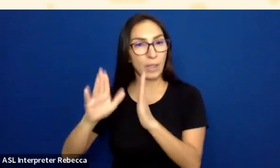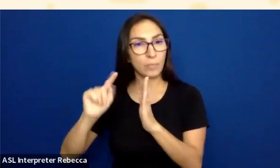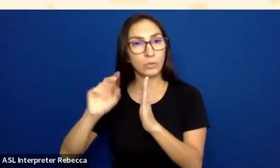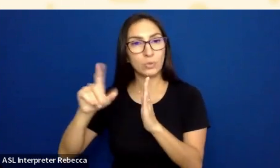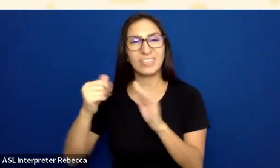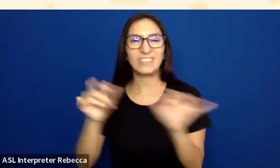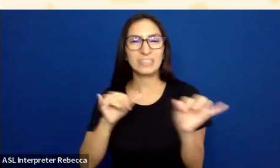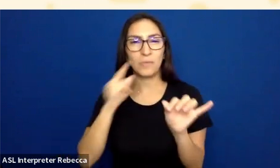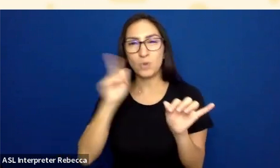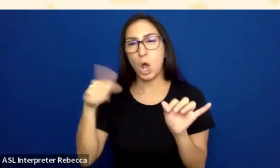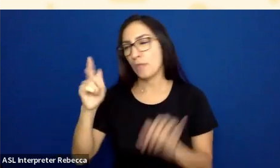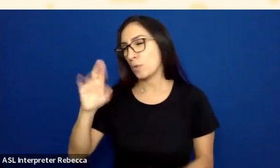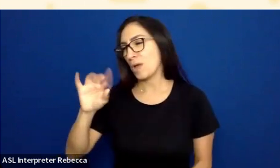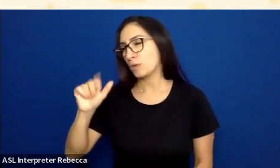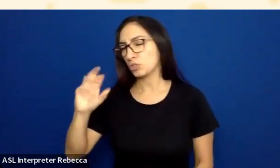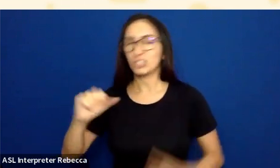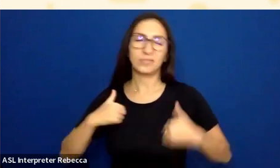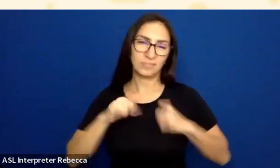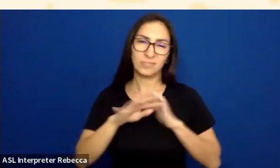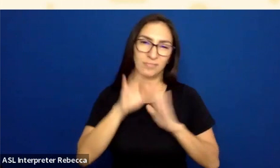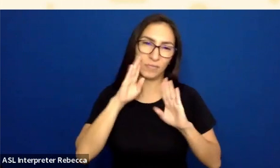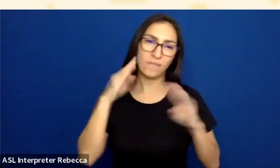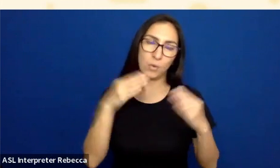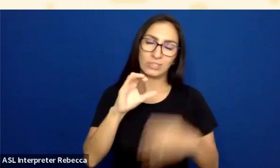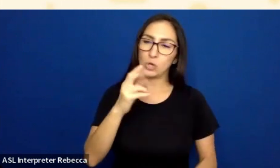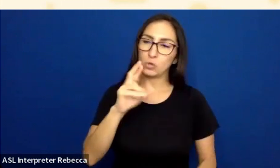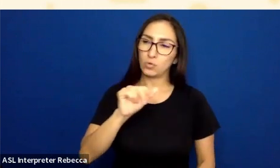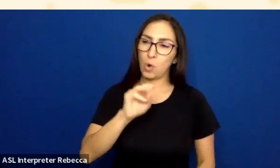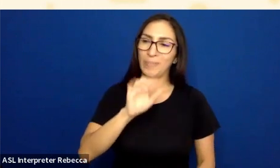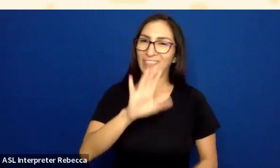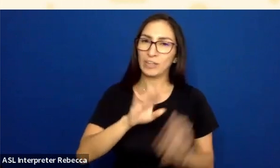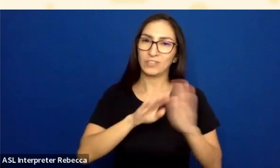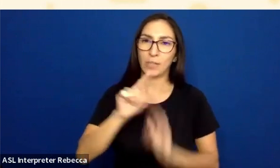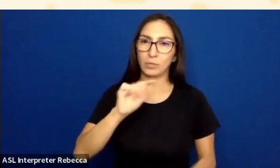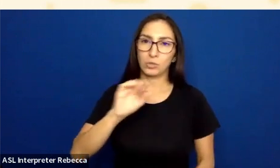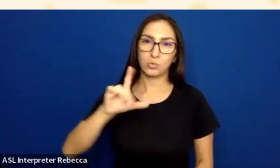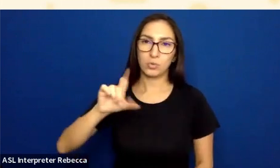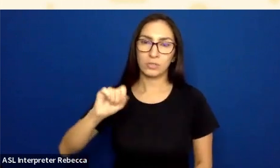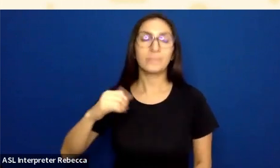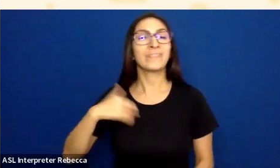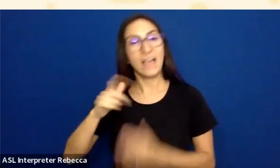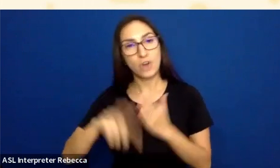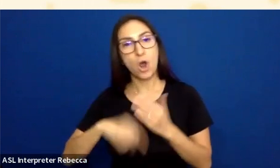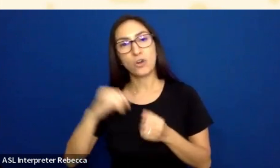to focus in on Chrome and their developer tools. There's an article that goes through this, so I'm going to go fairly quickly.